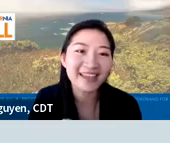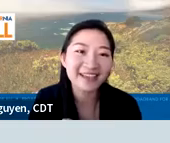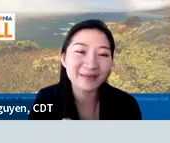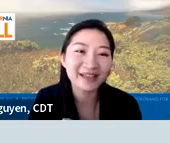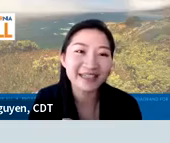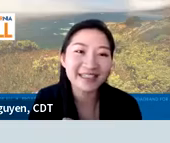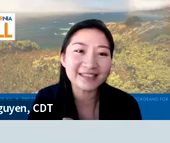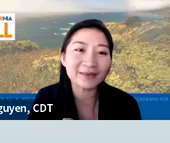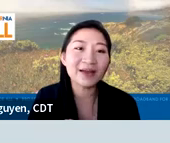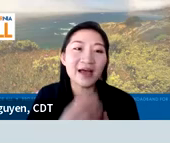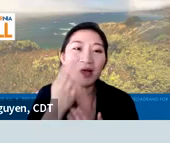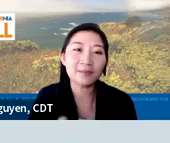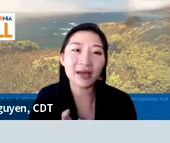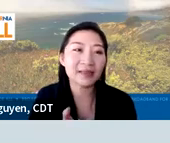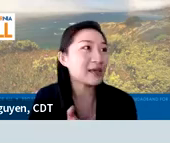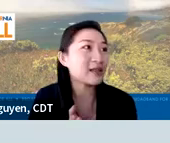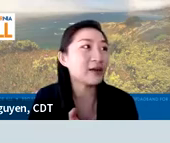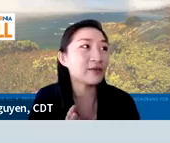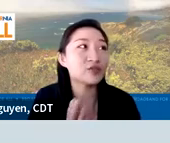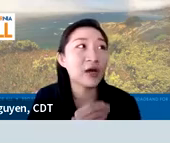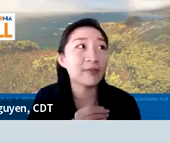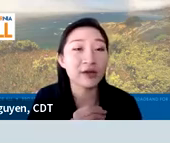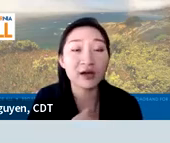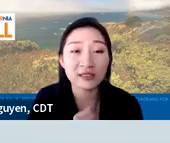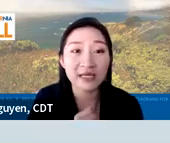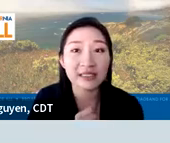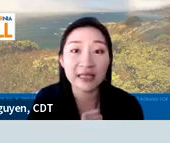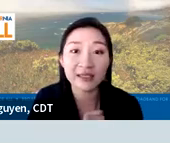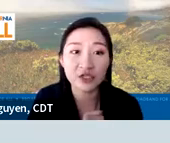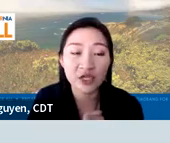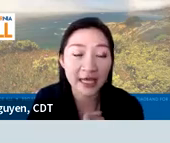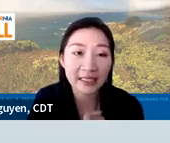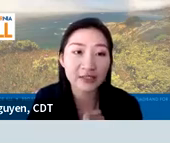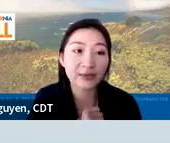thank you, Melanie, so I think a lot of folks drop their contacts in the chat,